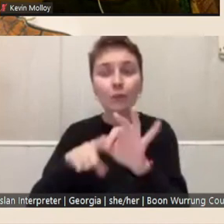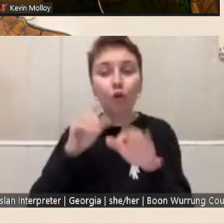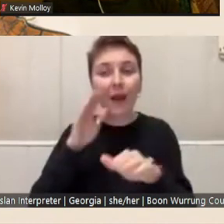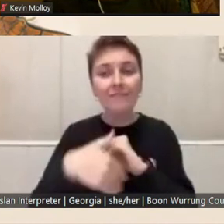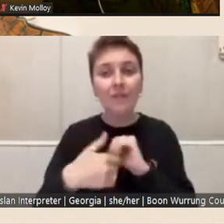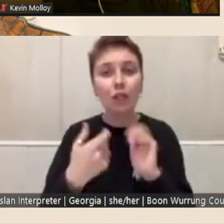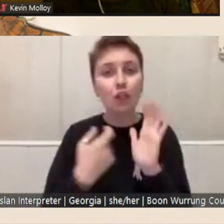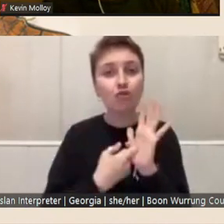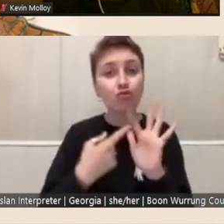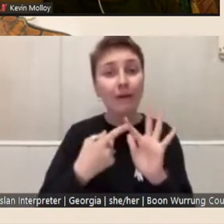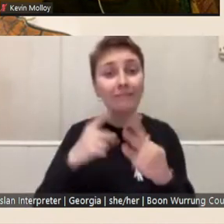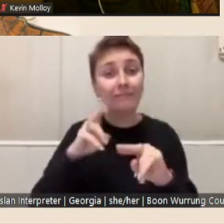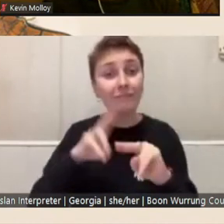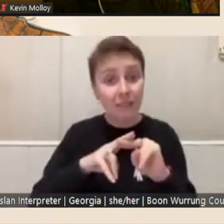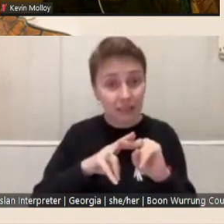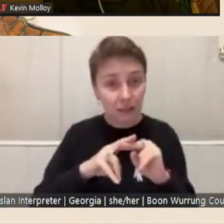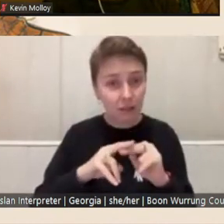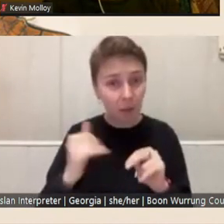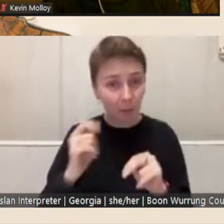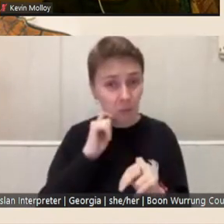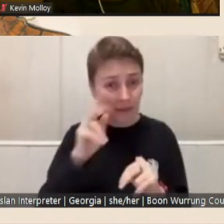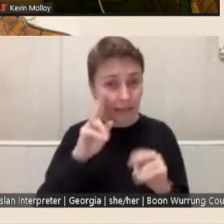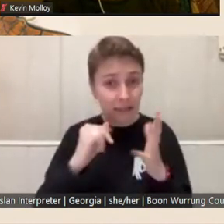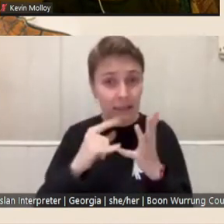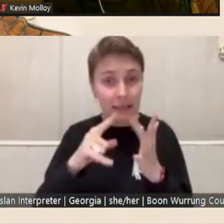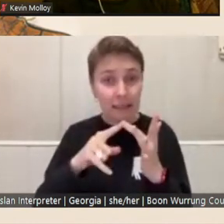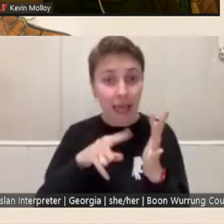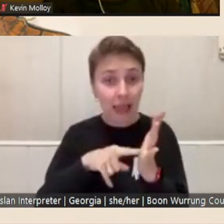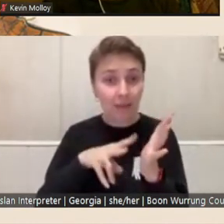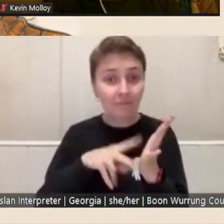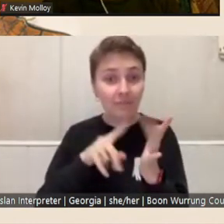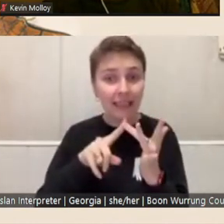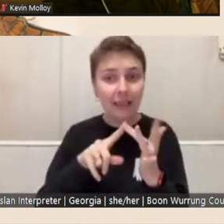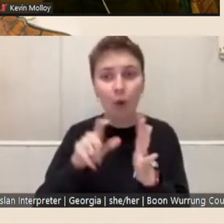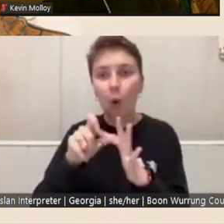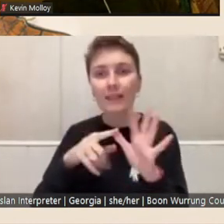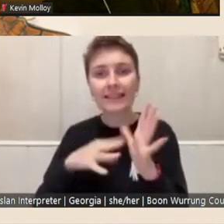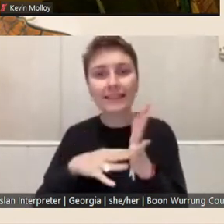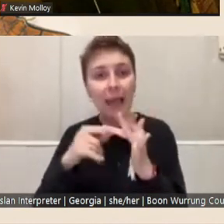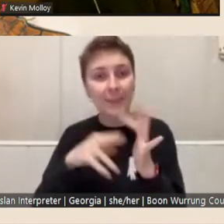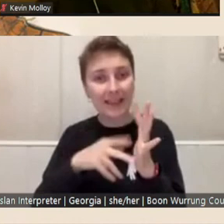I might see if Silvi or Damien might have something to say around this, which is around